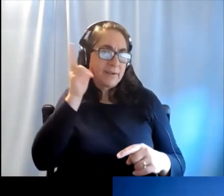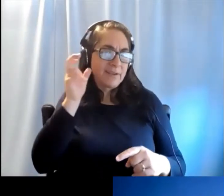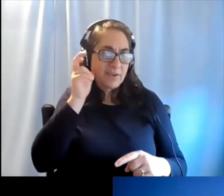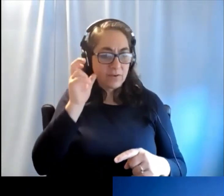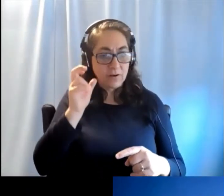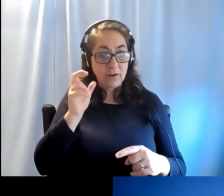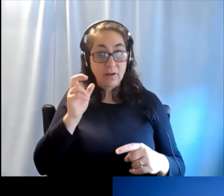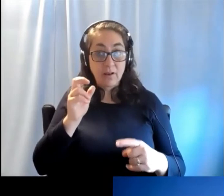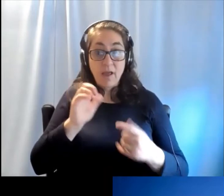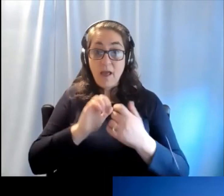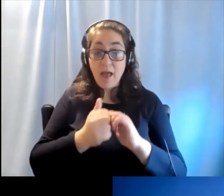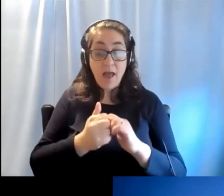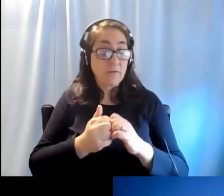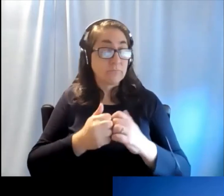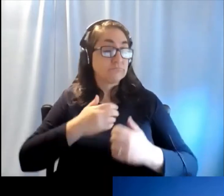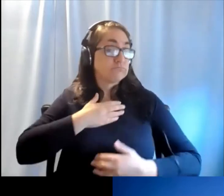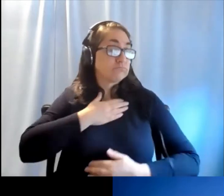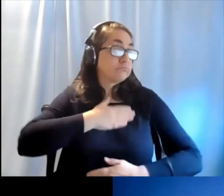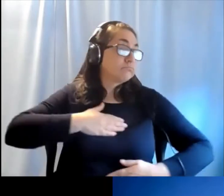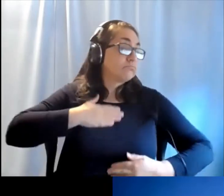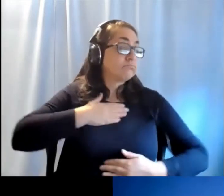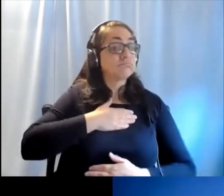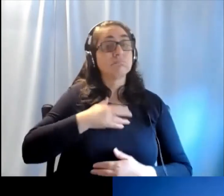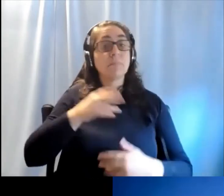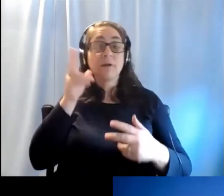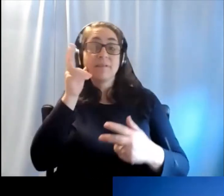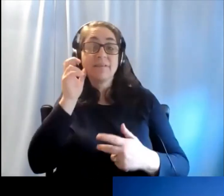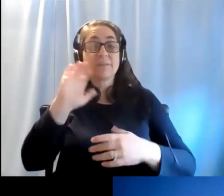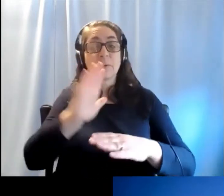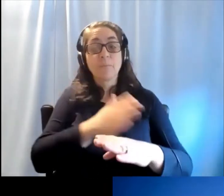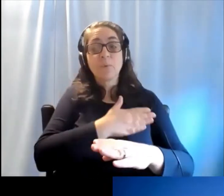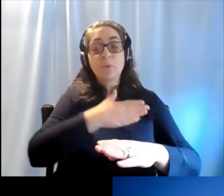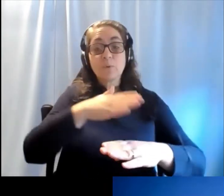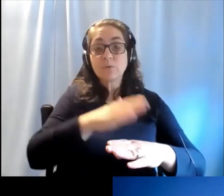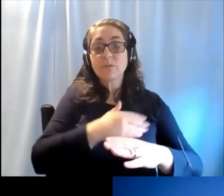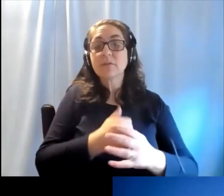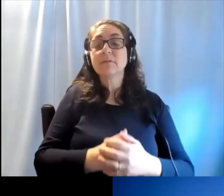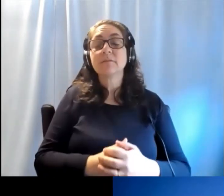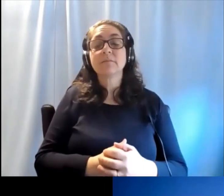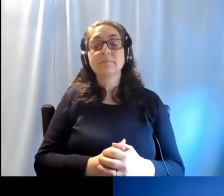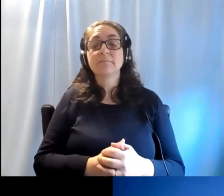Simply by enjoying one of life's simple pleasures, so you know, listening to music which we all